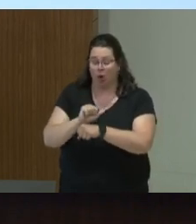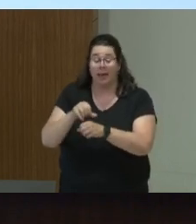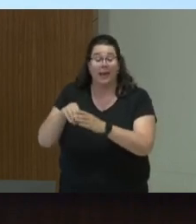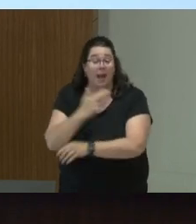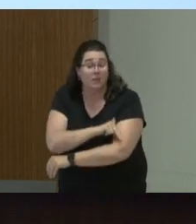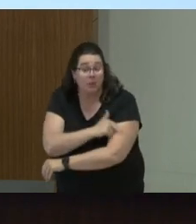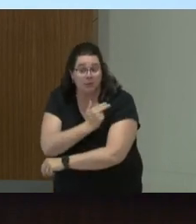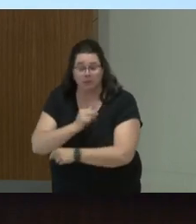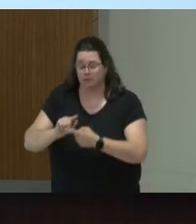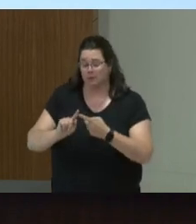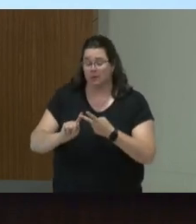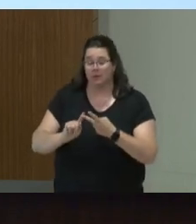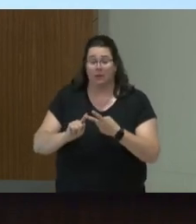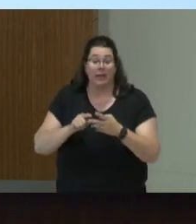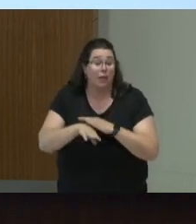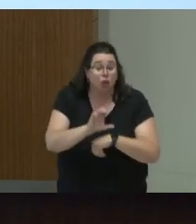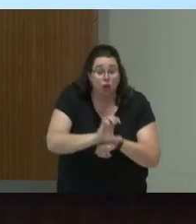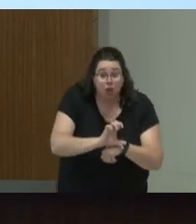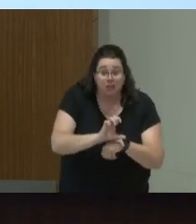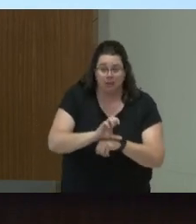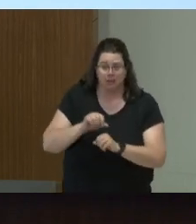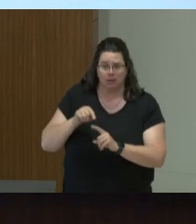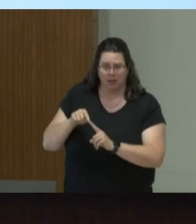and then he find out he victimized in all these places.